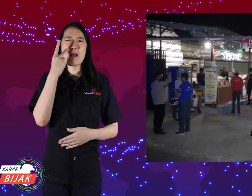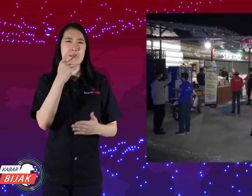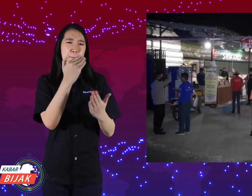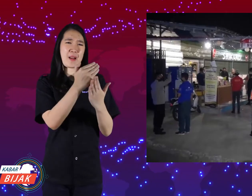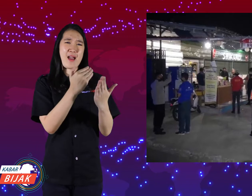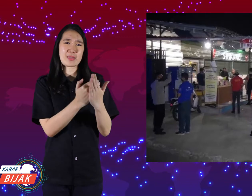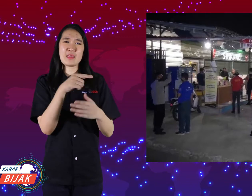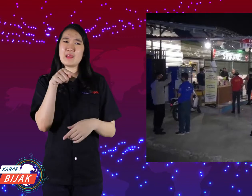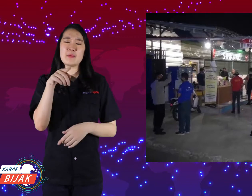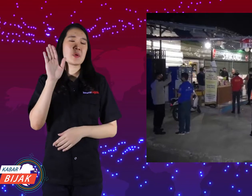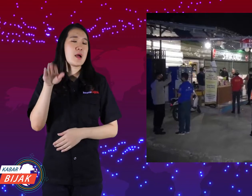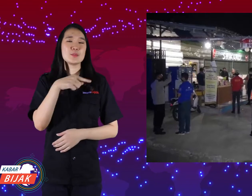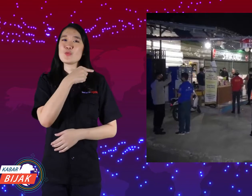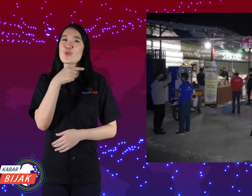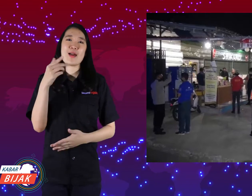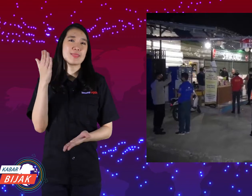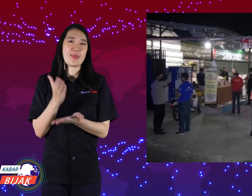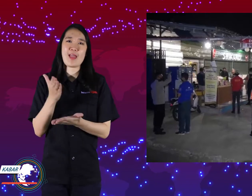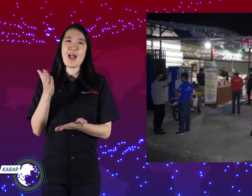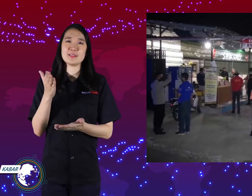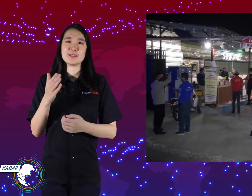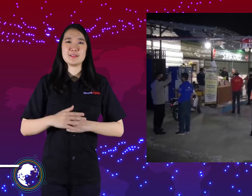But in practice it is still less firm.